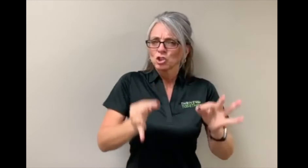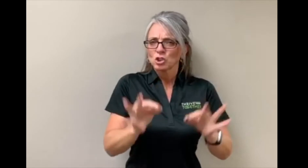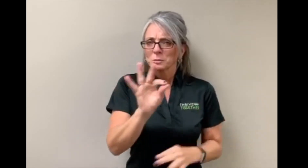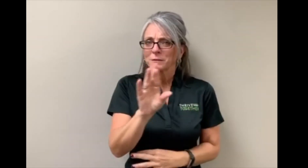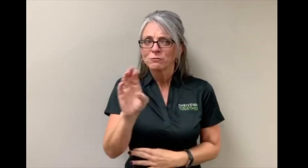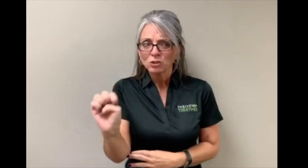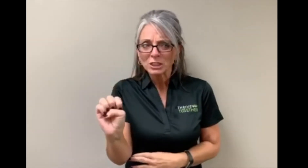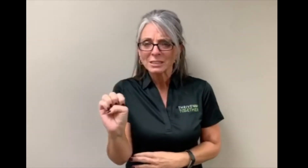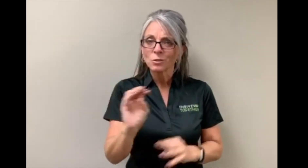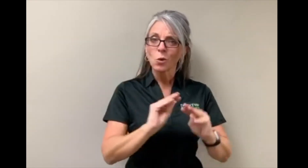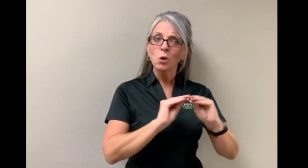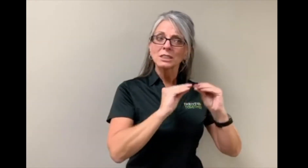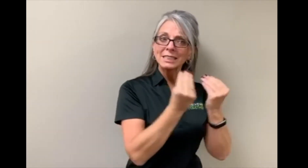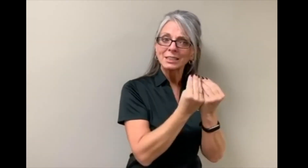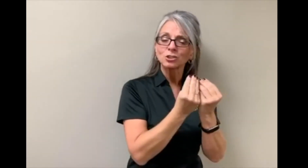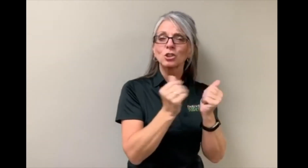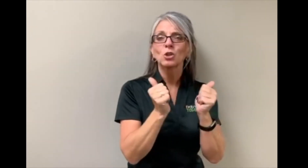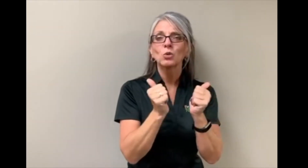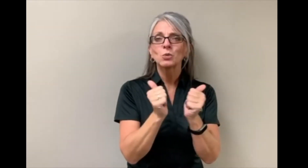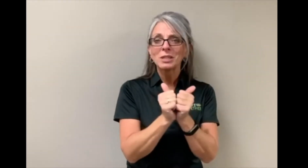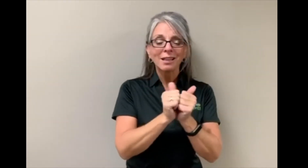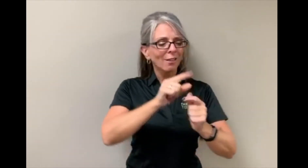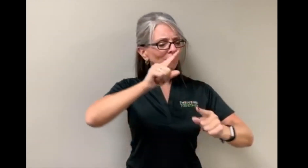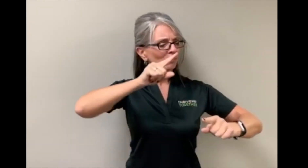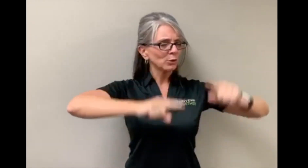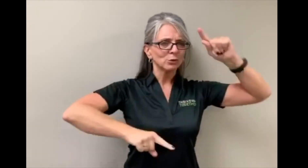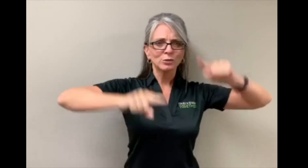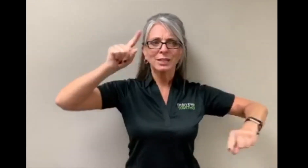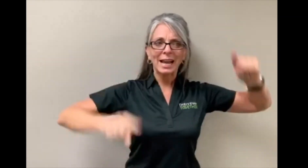We are a safe, judgment-free, organization with a variety